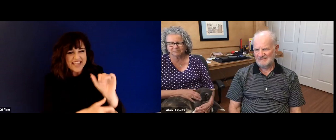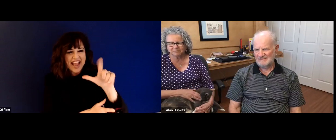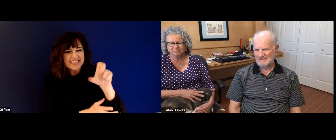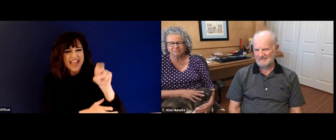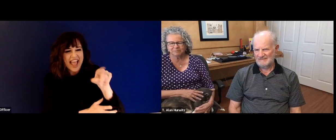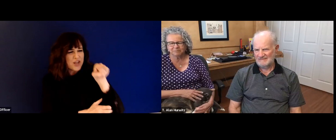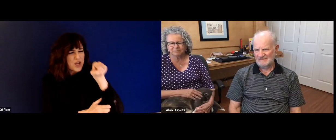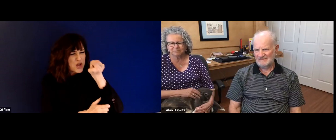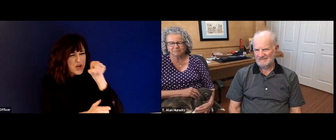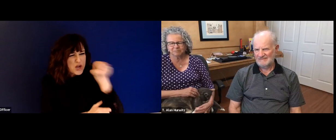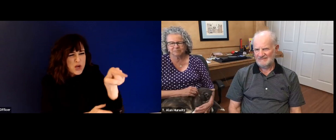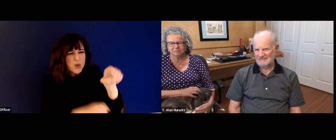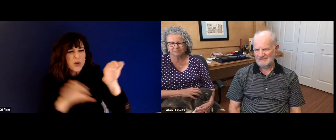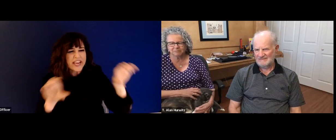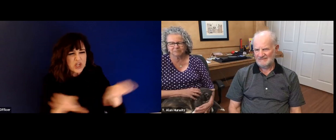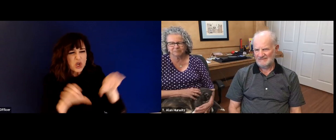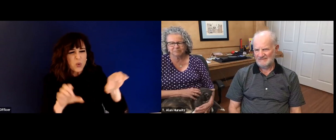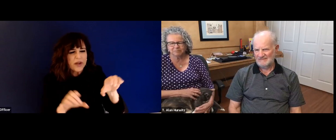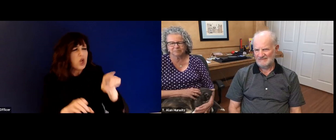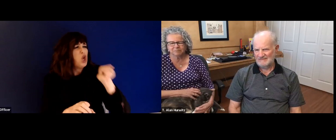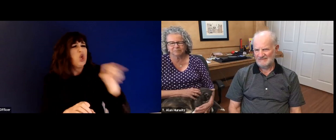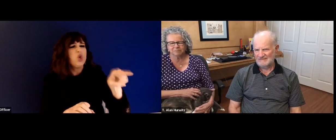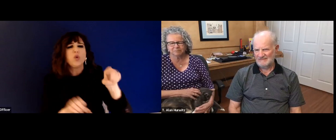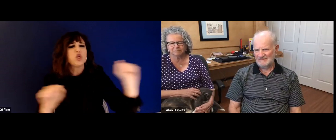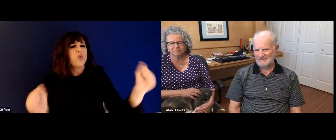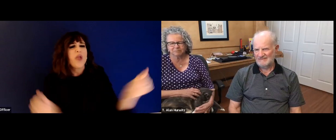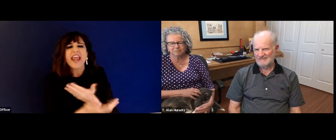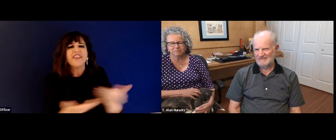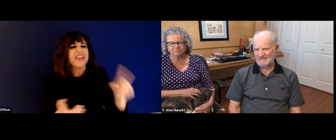about successful deaf adults, and would always share that with